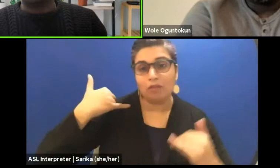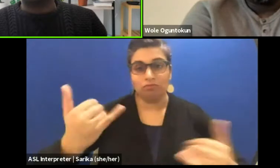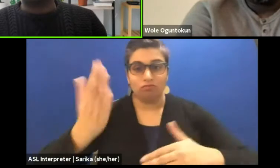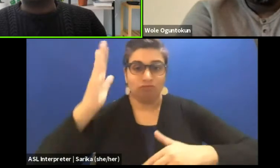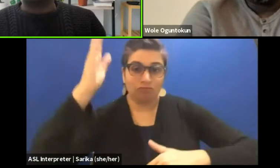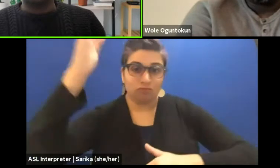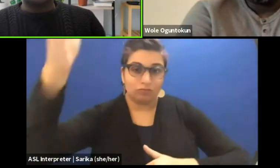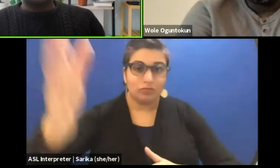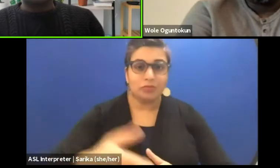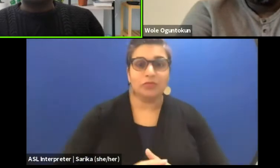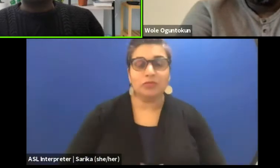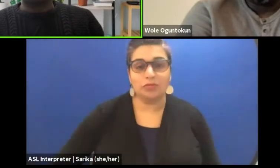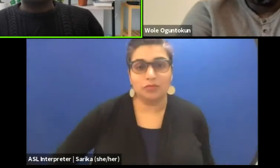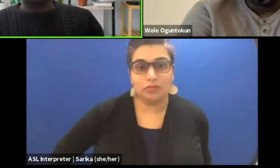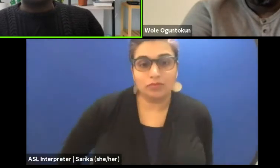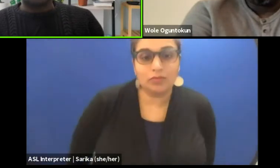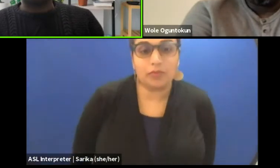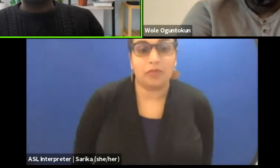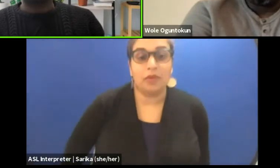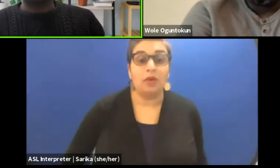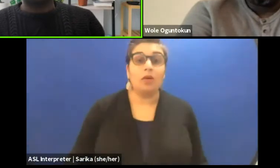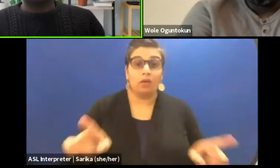I would like to mention